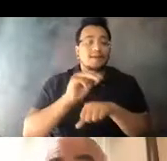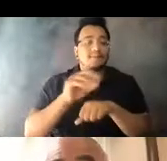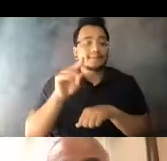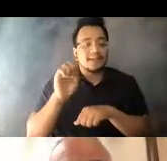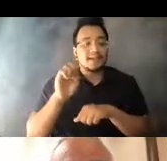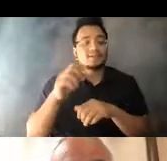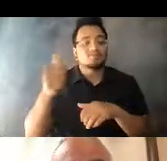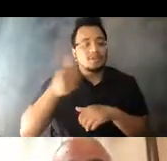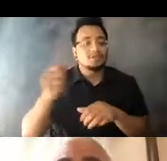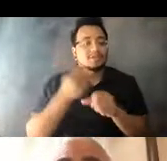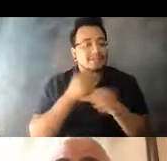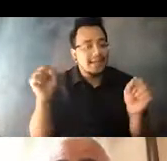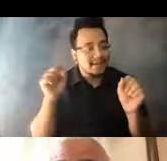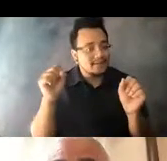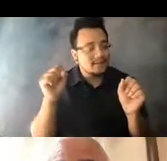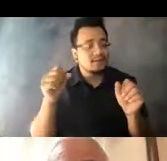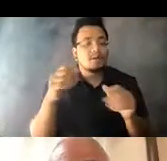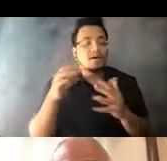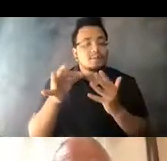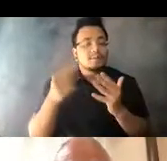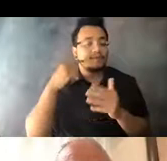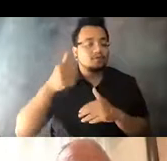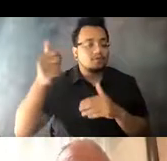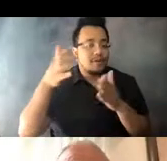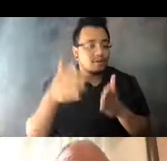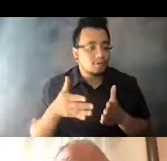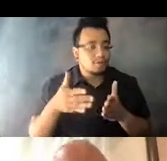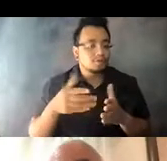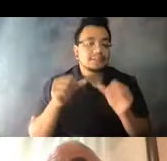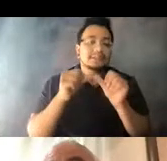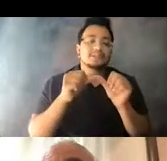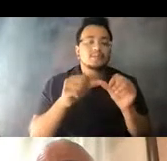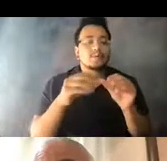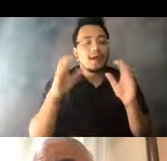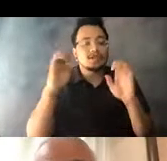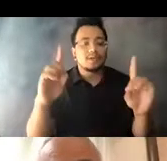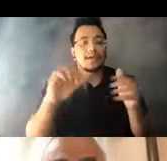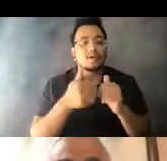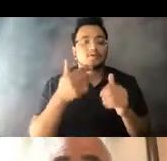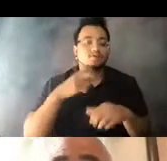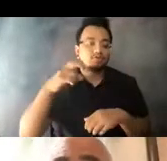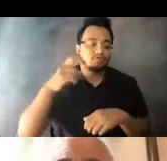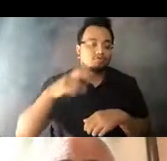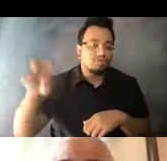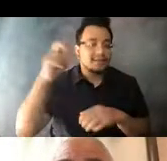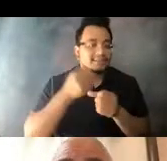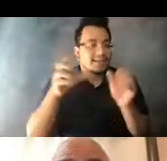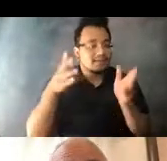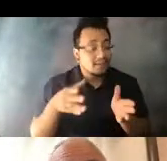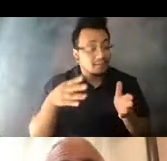14:39:59 safe option for travelers as we continue to educate the public on how to ride safely, as we know masks are a skill and a requirement on